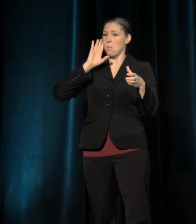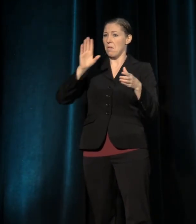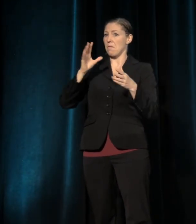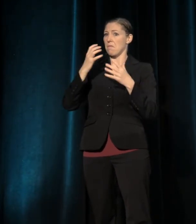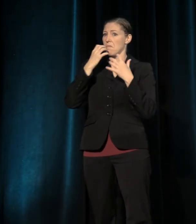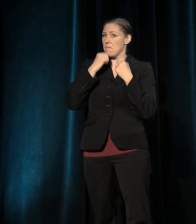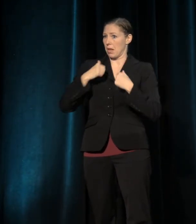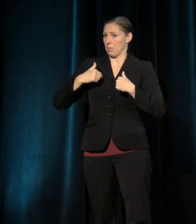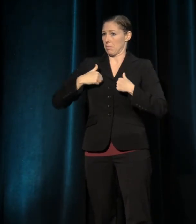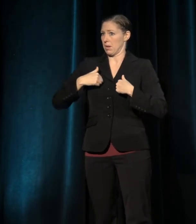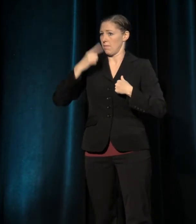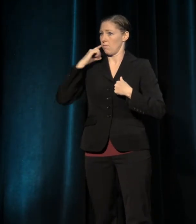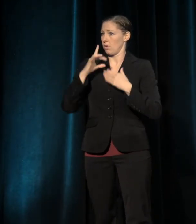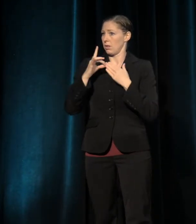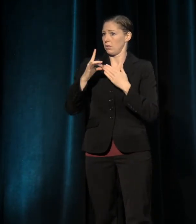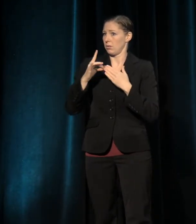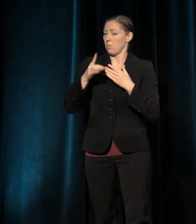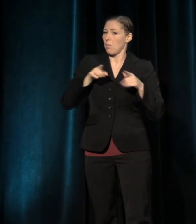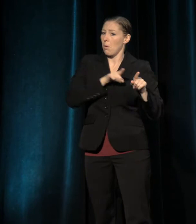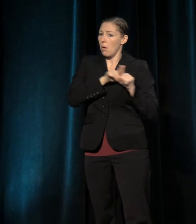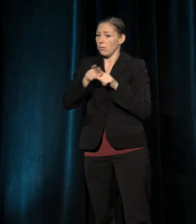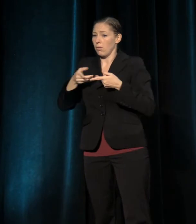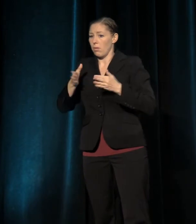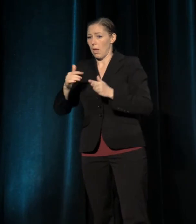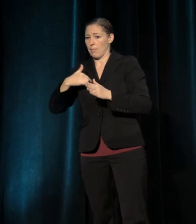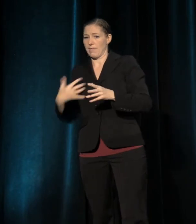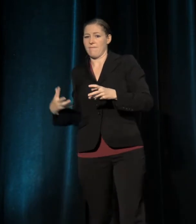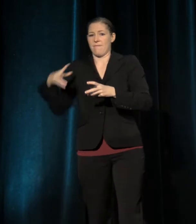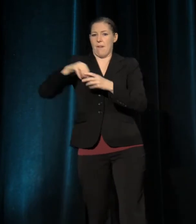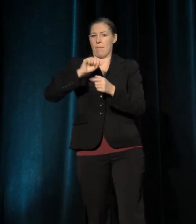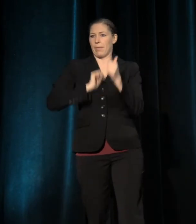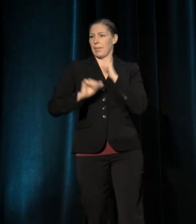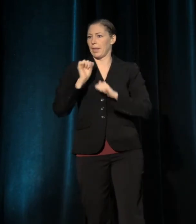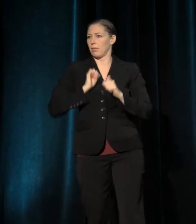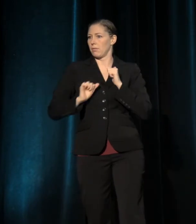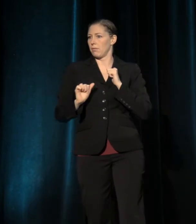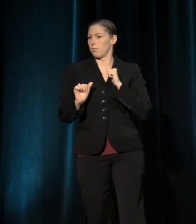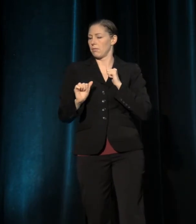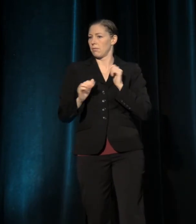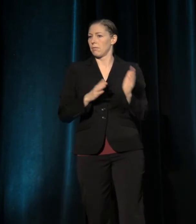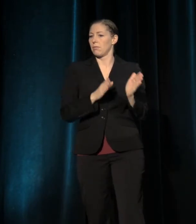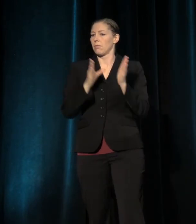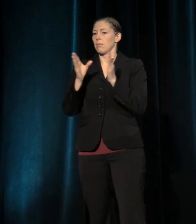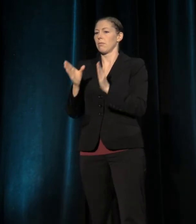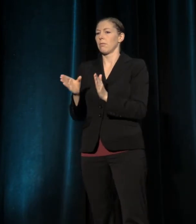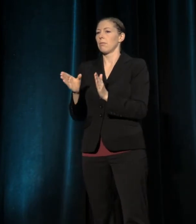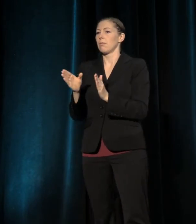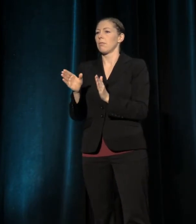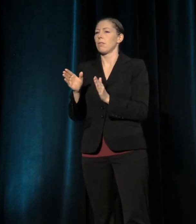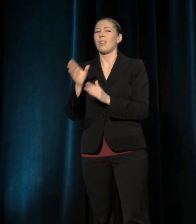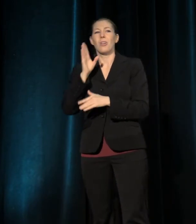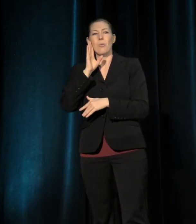that will also let me be a person of the theater? Will I be able to find a partner who will include me